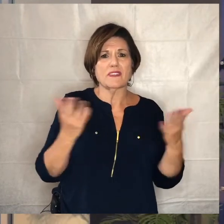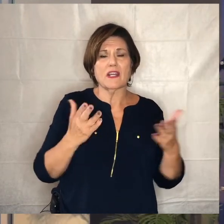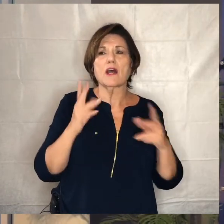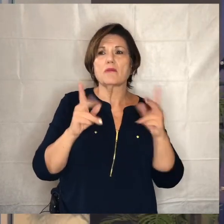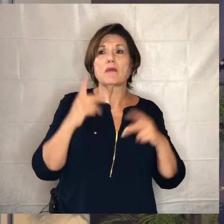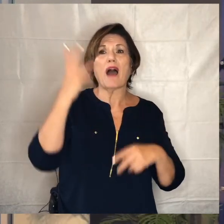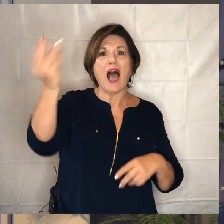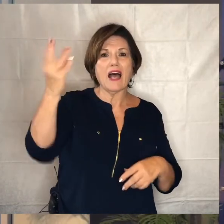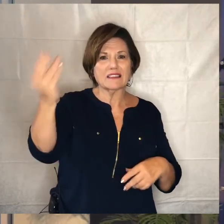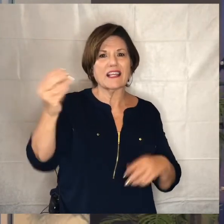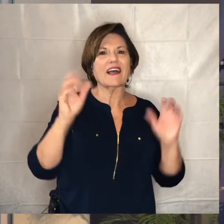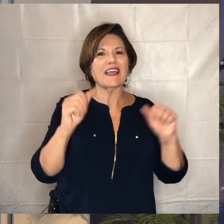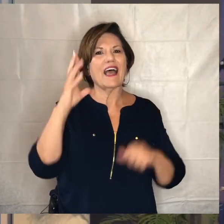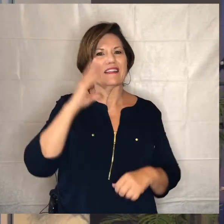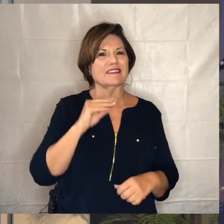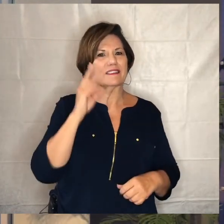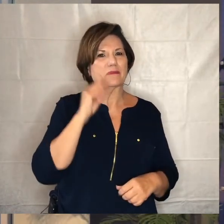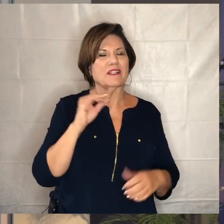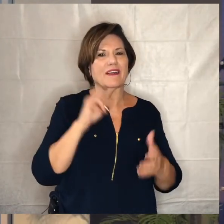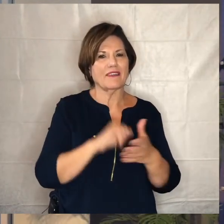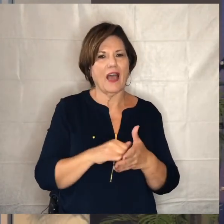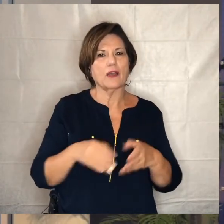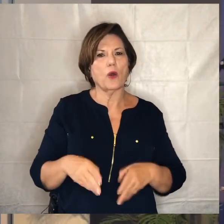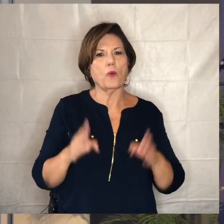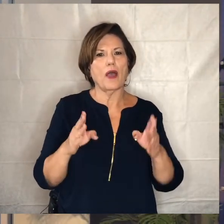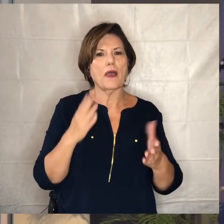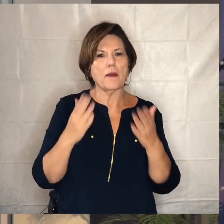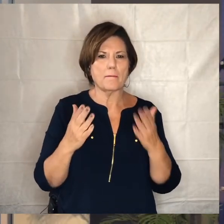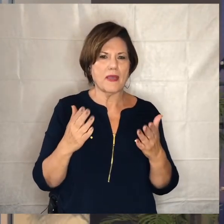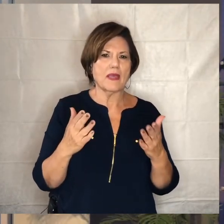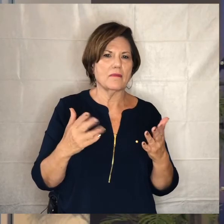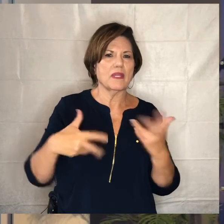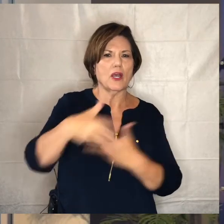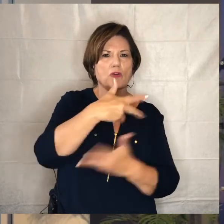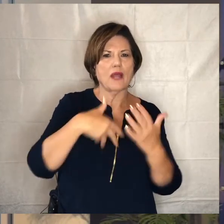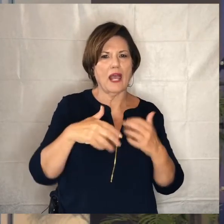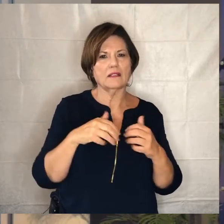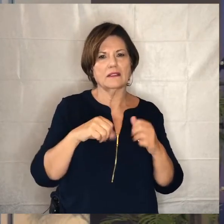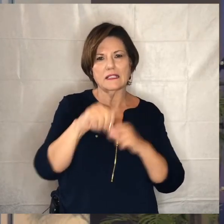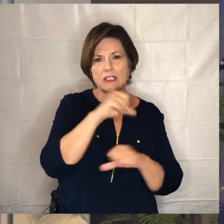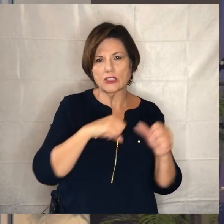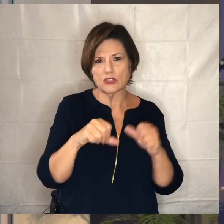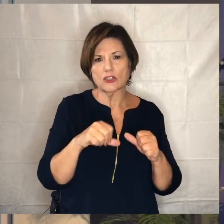then who would be able to experience that in a way where they might be around one another so that might be in a vehicle